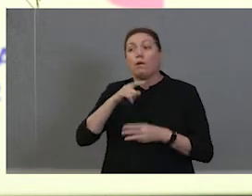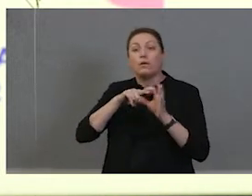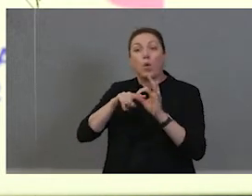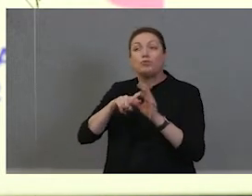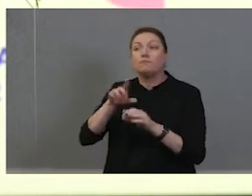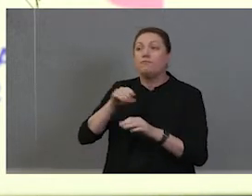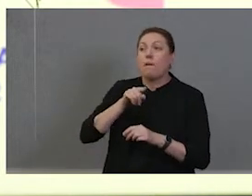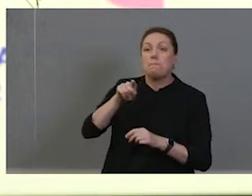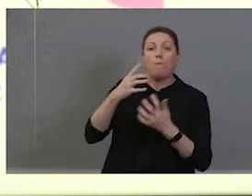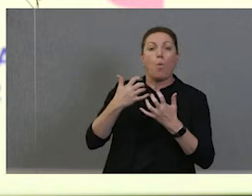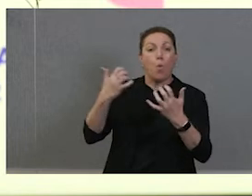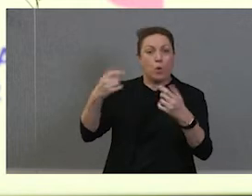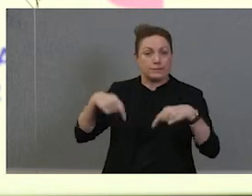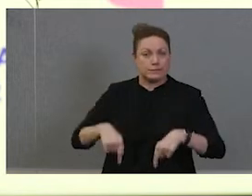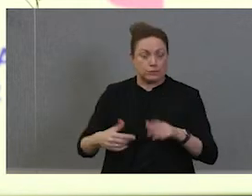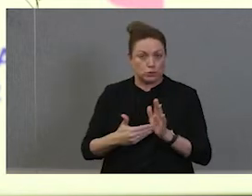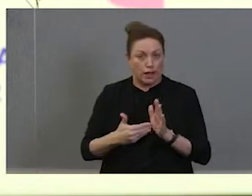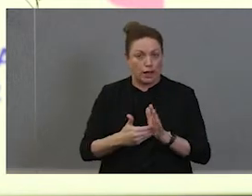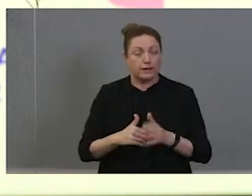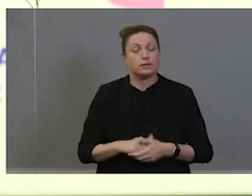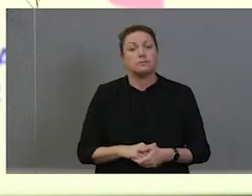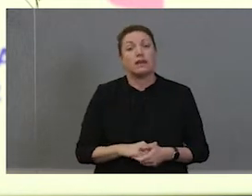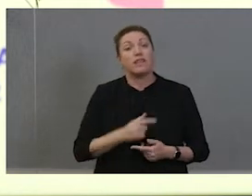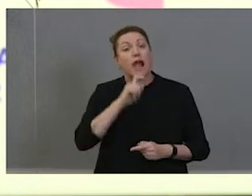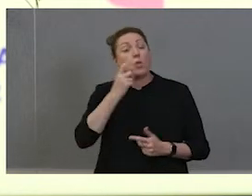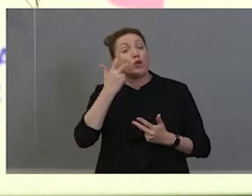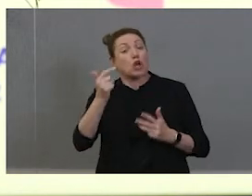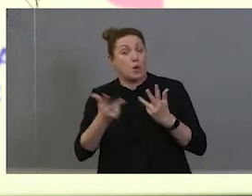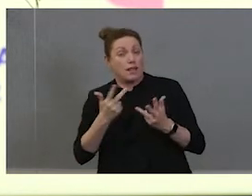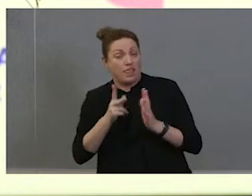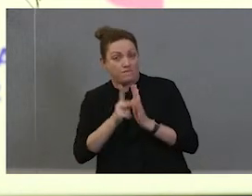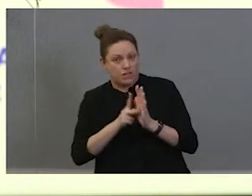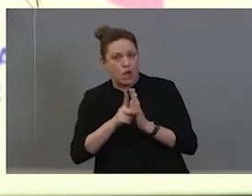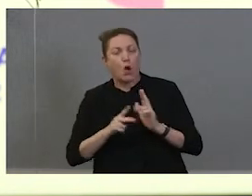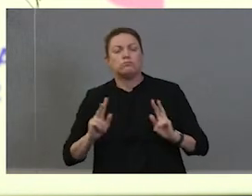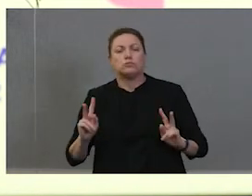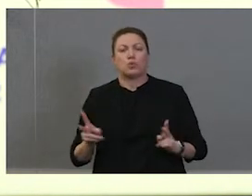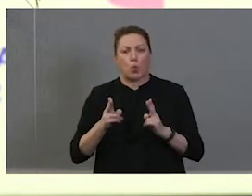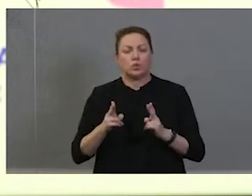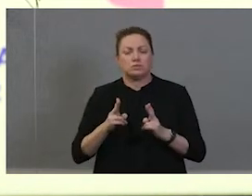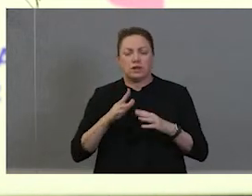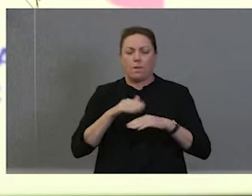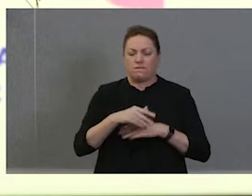And then following we will show you another short video about the Voice from the Heart, which we're very excited